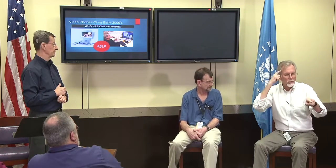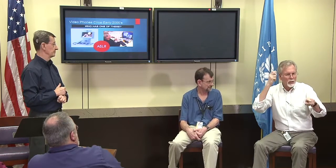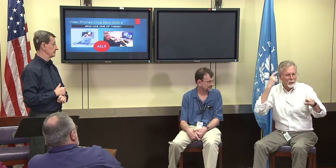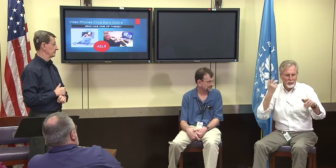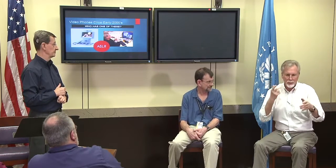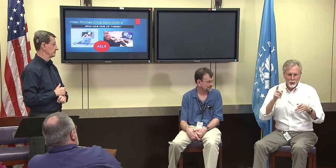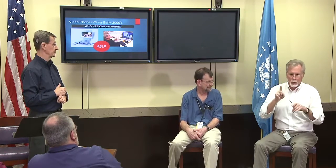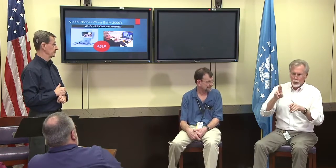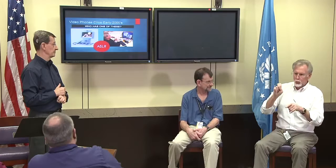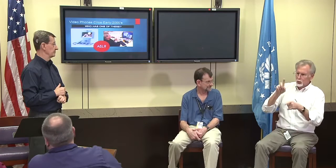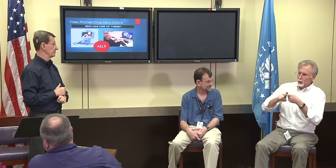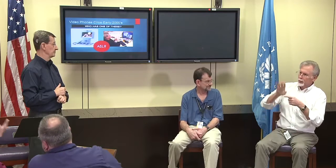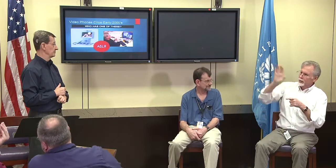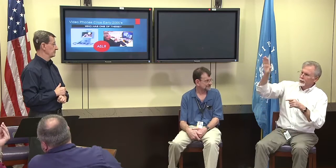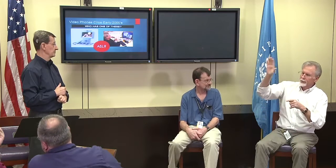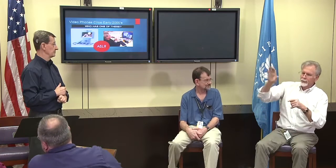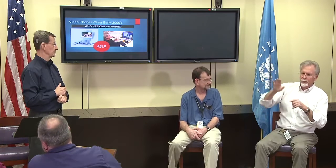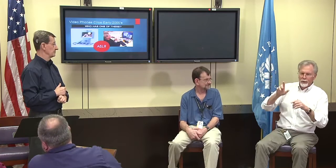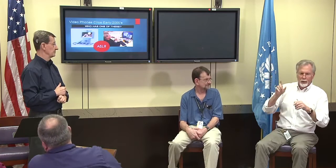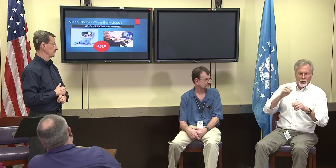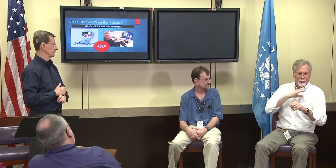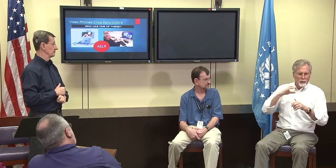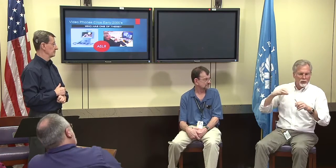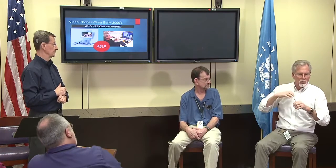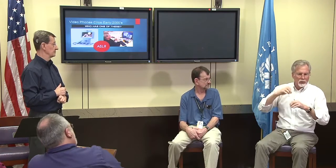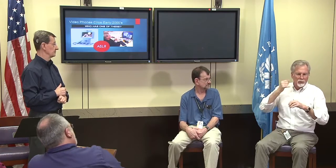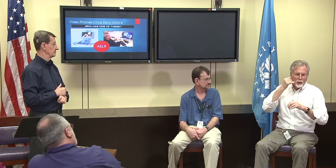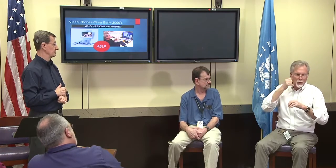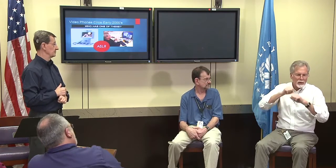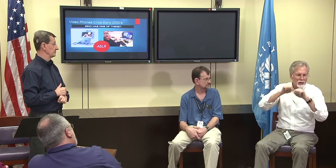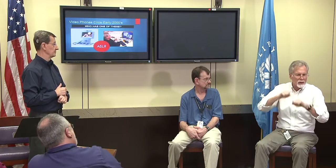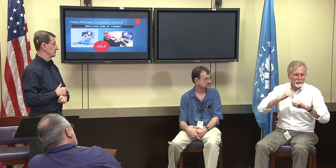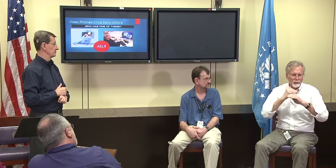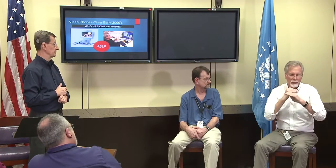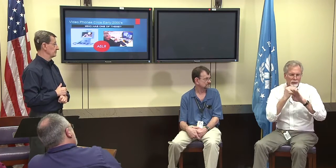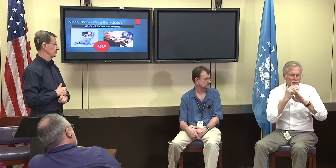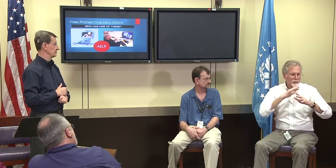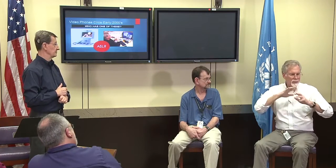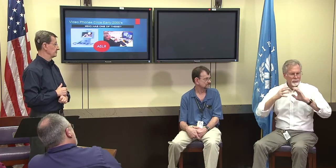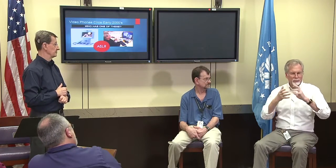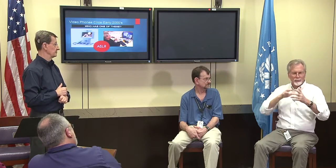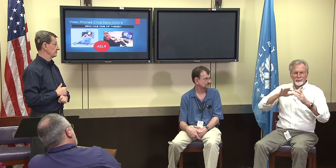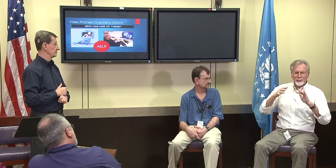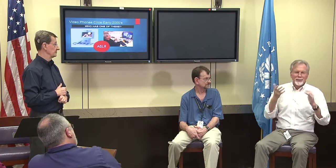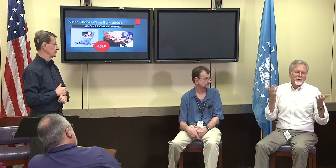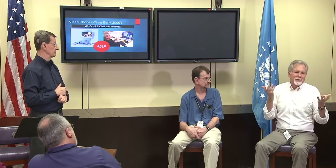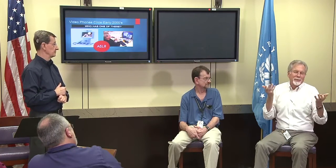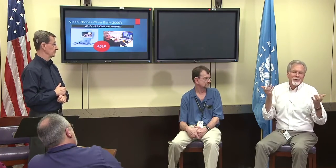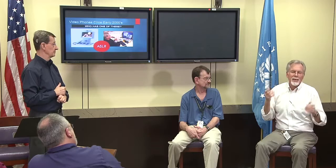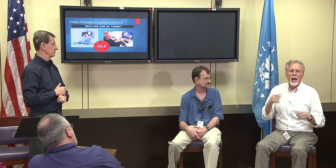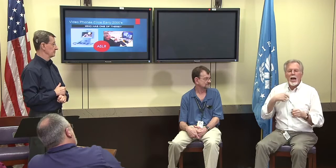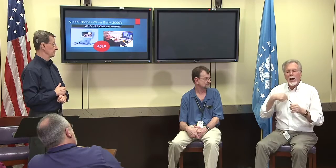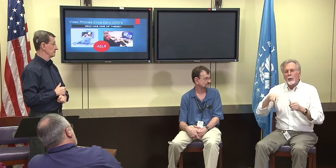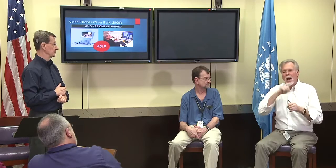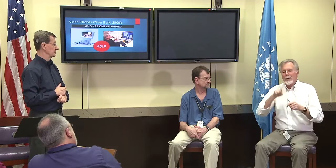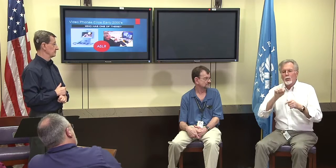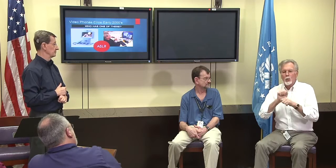But we wouldn't really want to have go in outside the government to then be brought back into to have the DC police trying to get